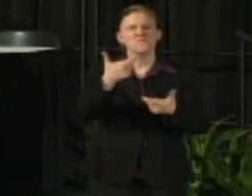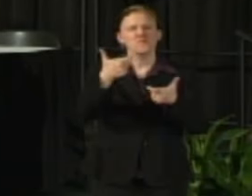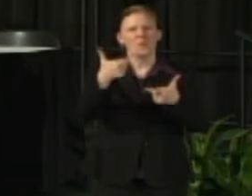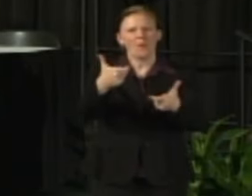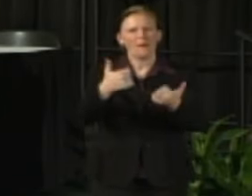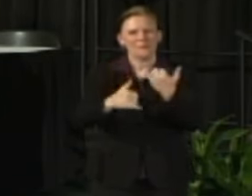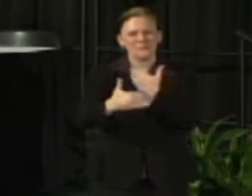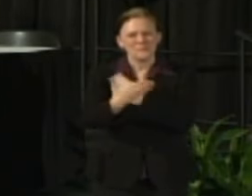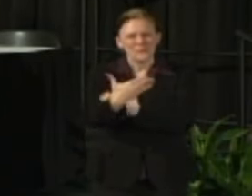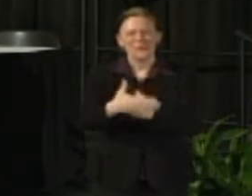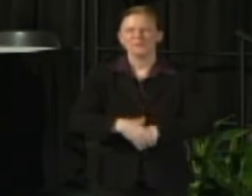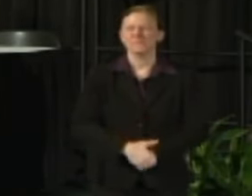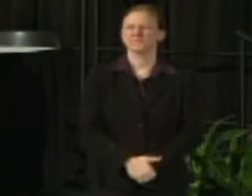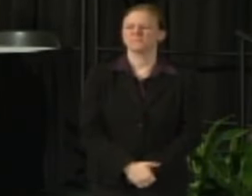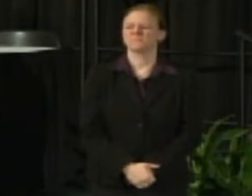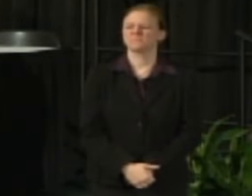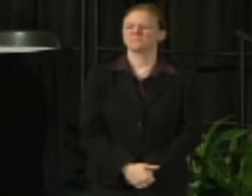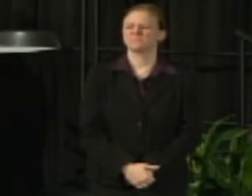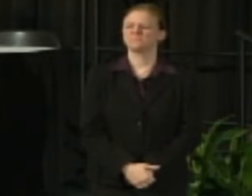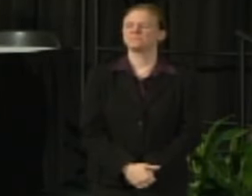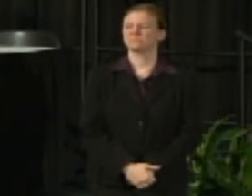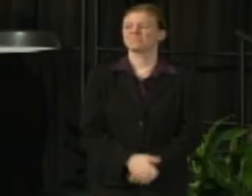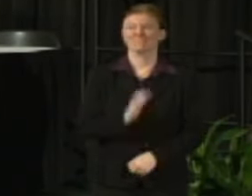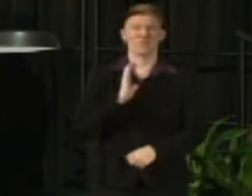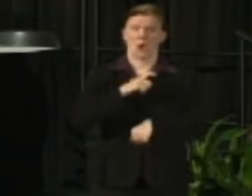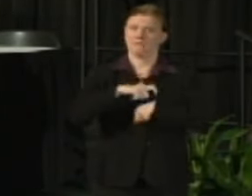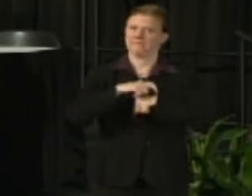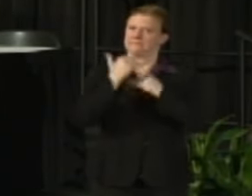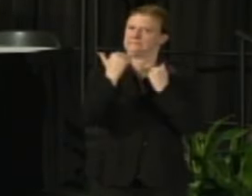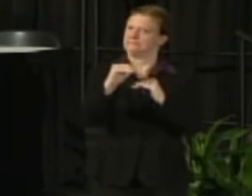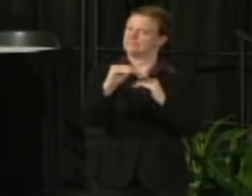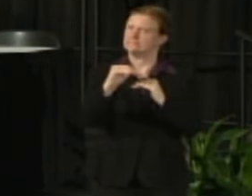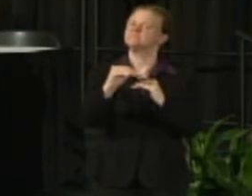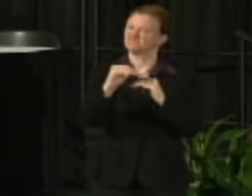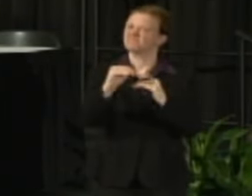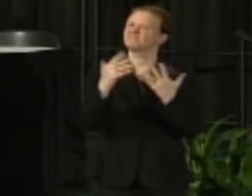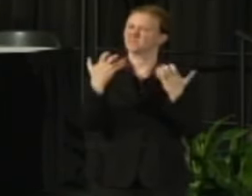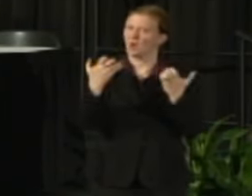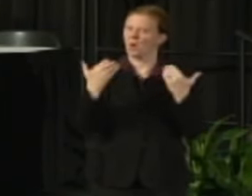We have a limited amount of time today so I'd like to just go ahead and move into this.